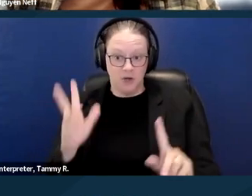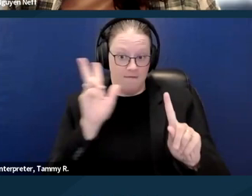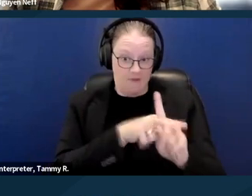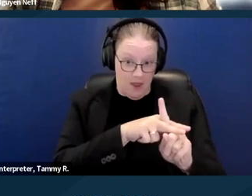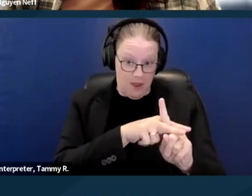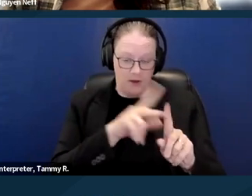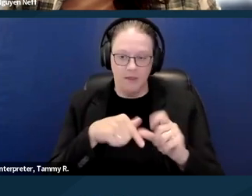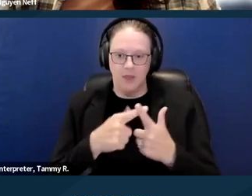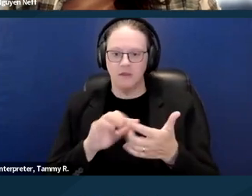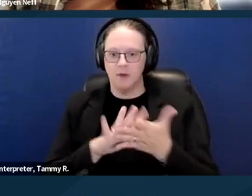it becomes a lot more difficult.